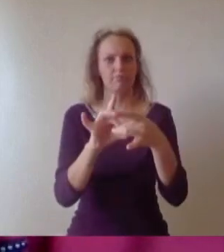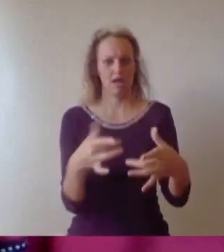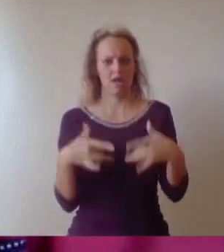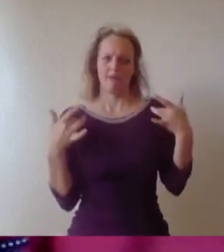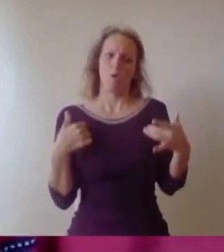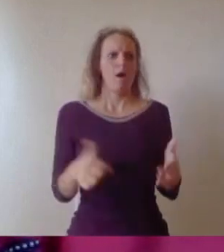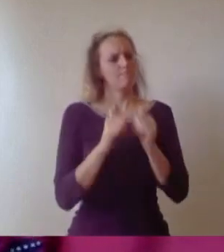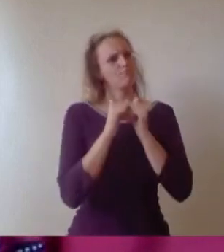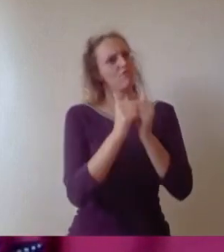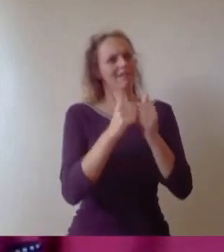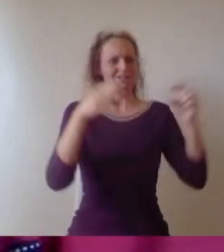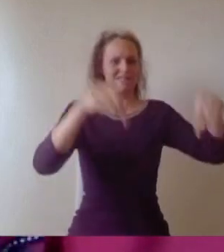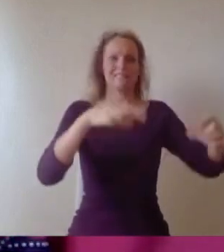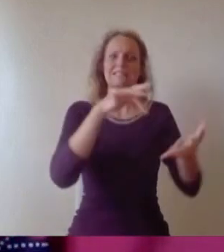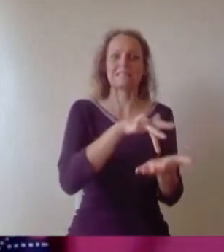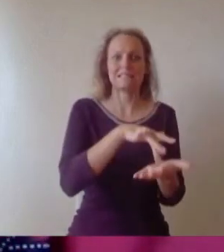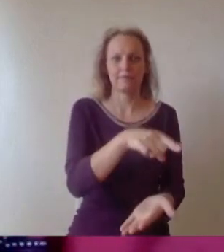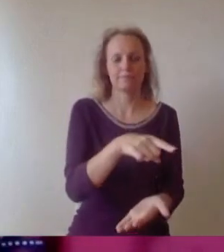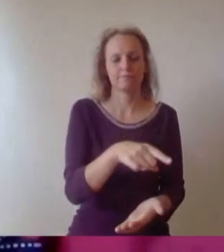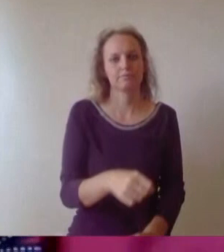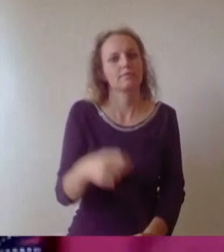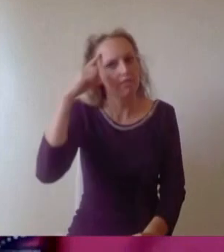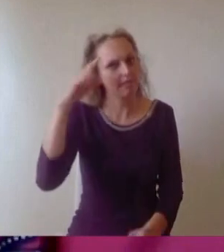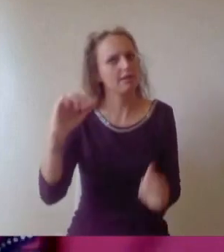indeed very strange times. I would never have imagined having a